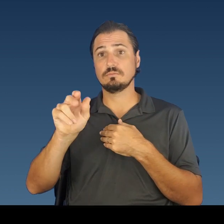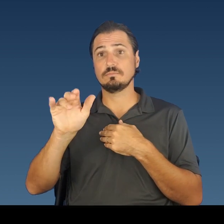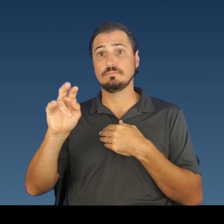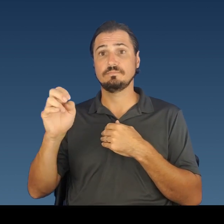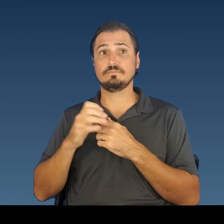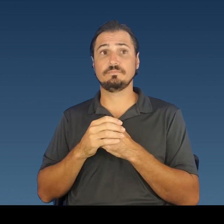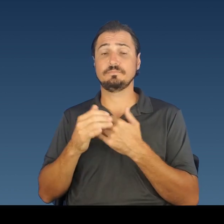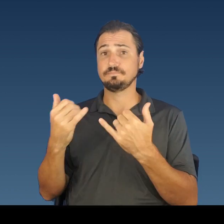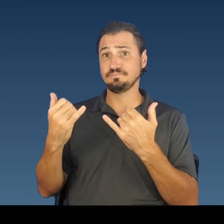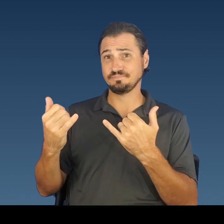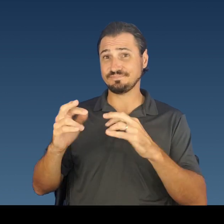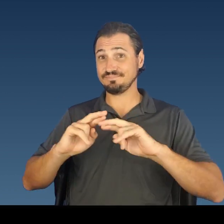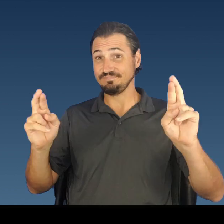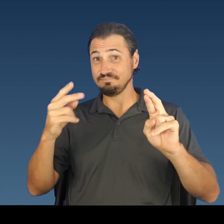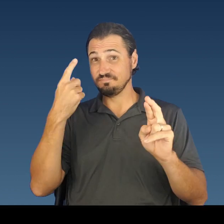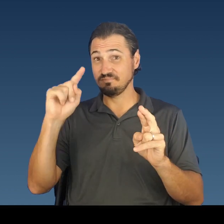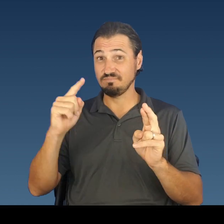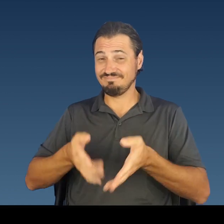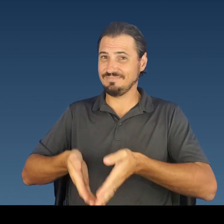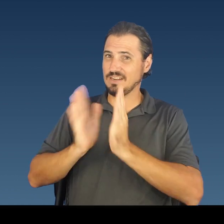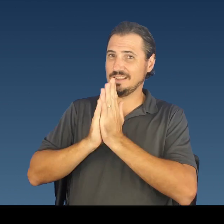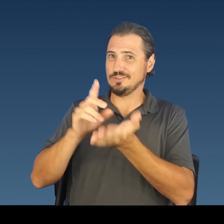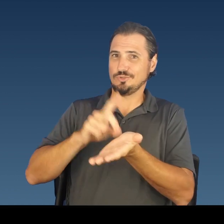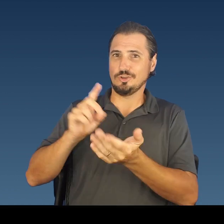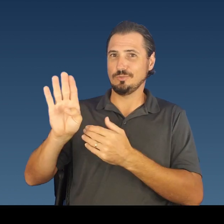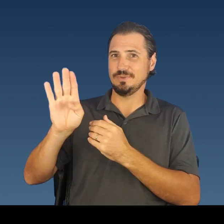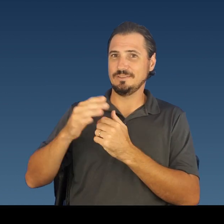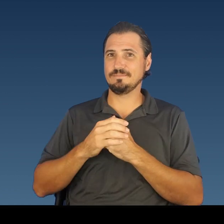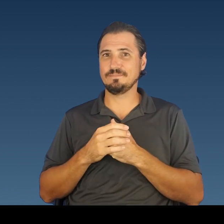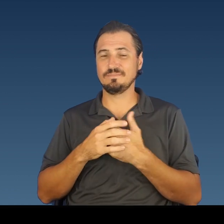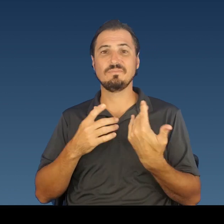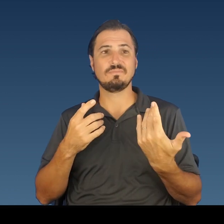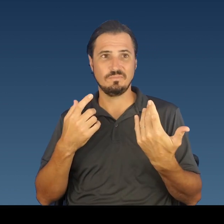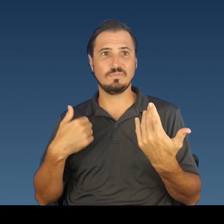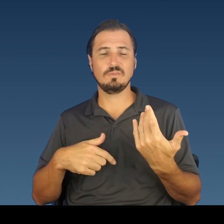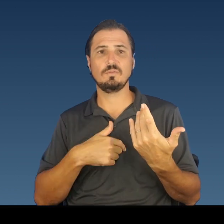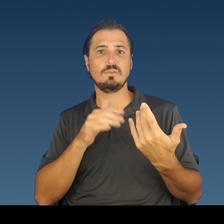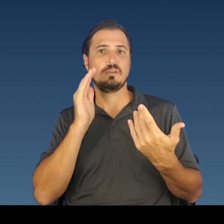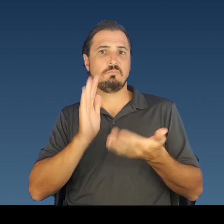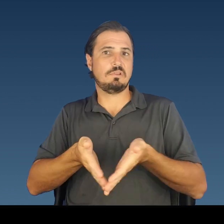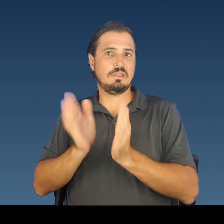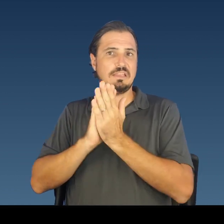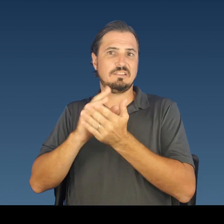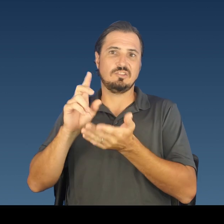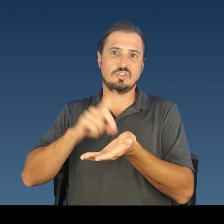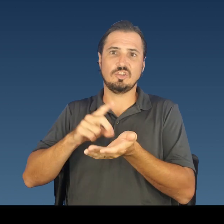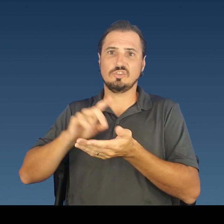Now it’s time for our new segment, Ask Dr. B, where our District Health Officer Dr. Janet